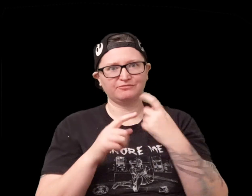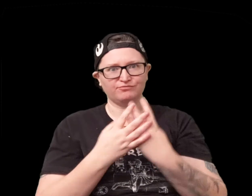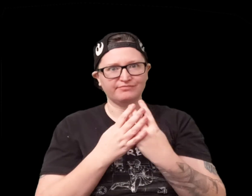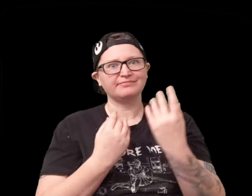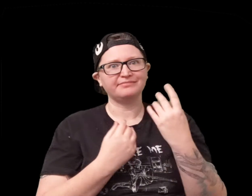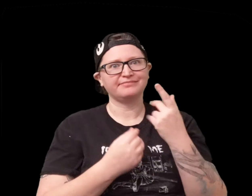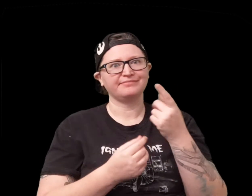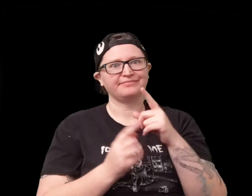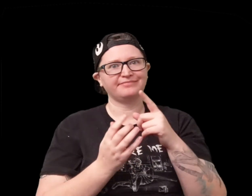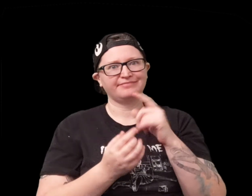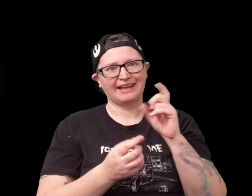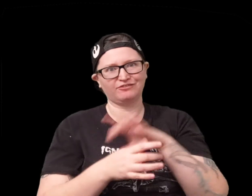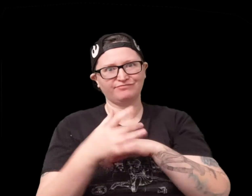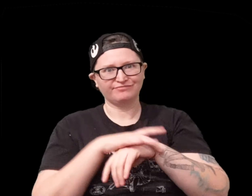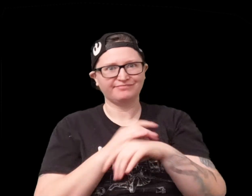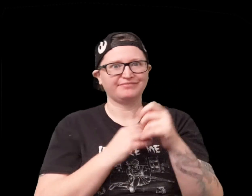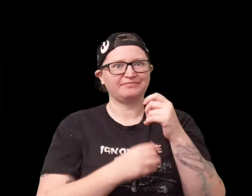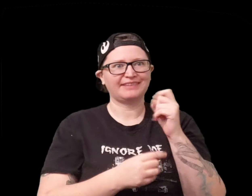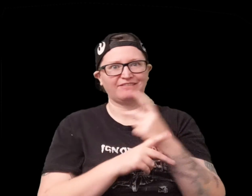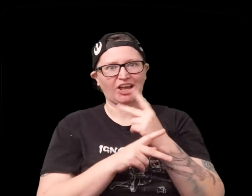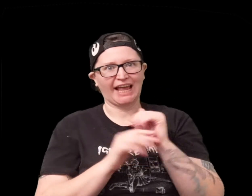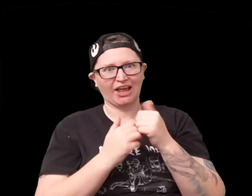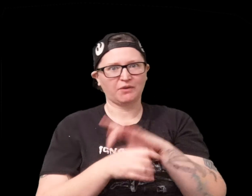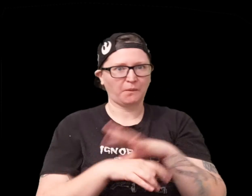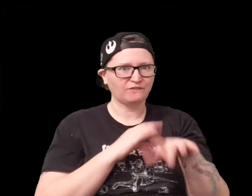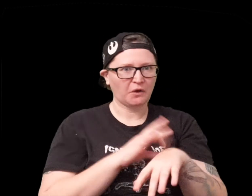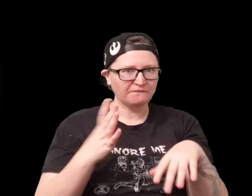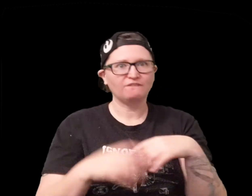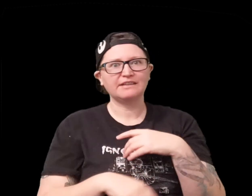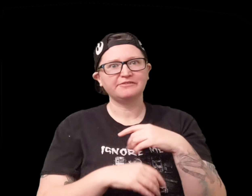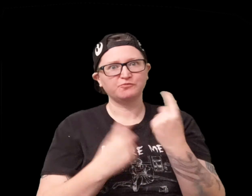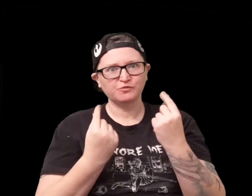you know once you escape from prison obviously you're probably like you know shackled how do you